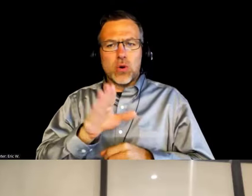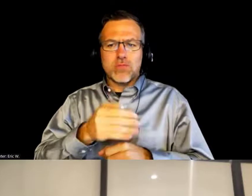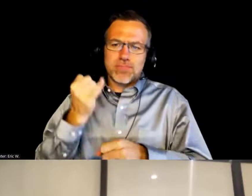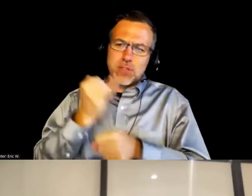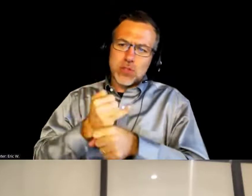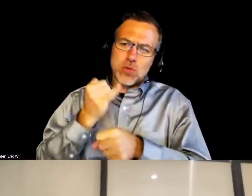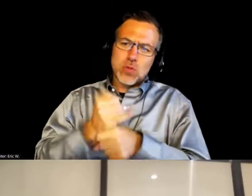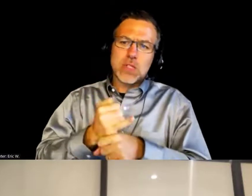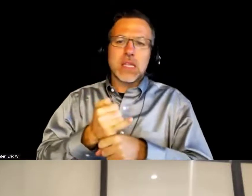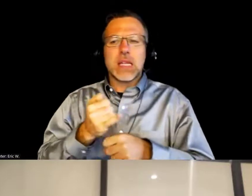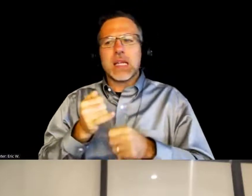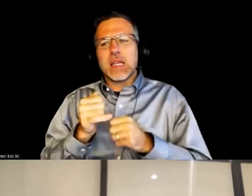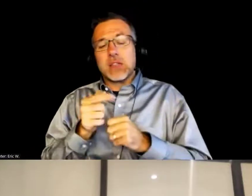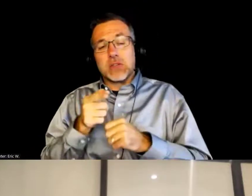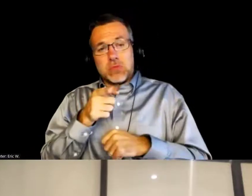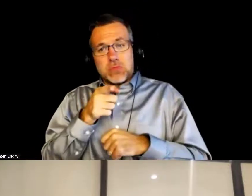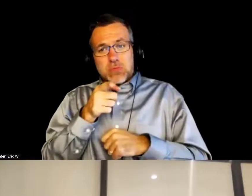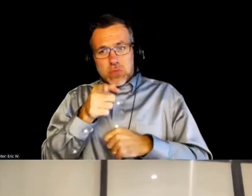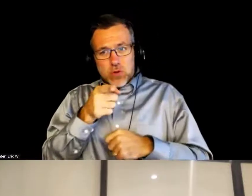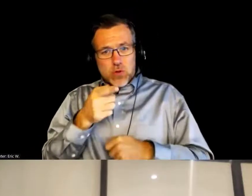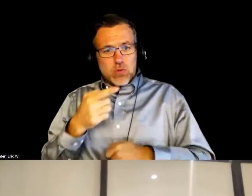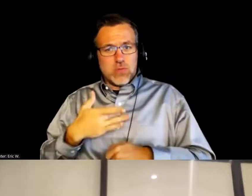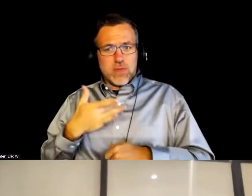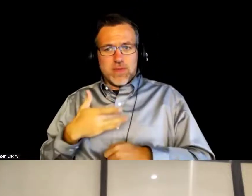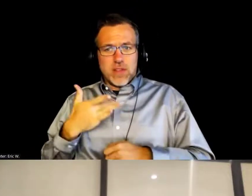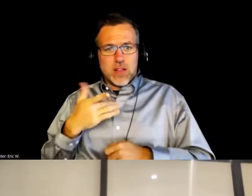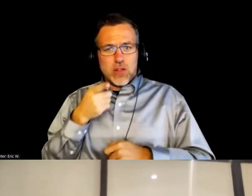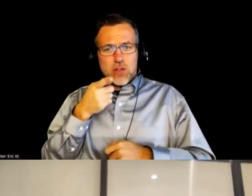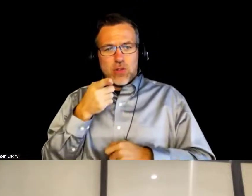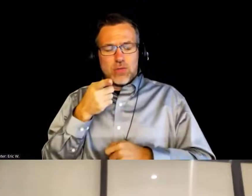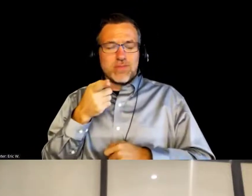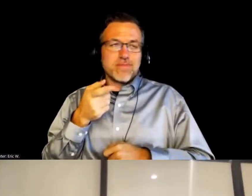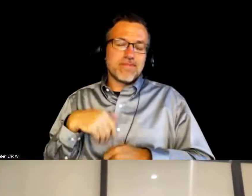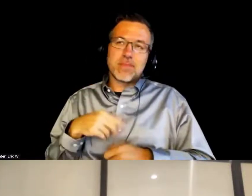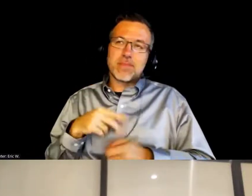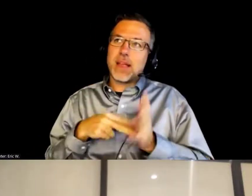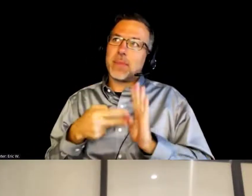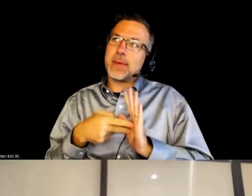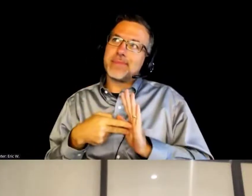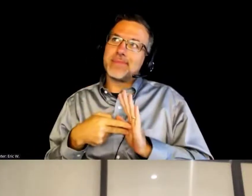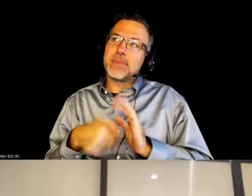would you say that you get a lot of .. . Do you have a lot of participants